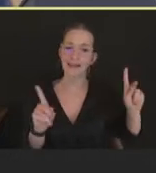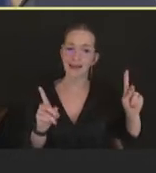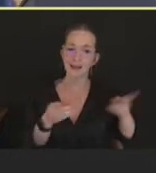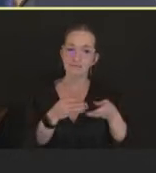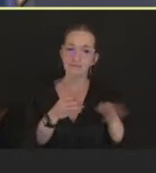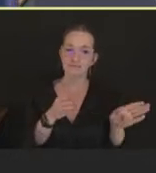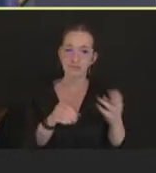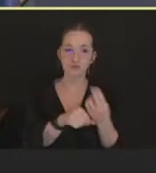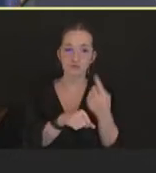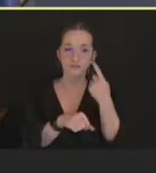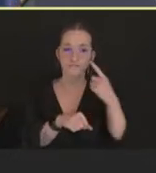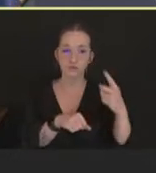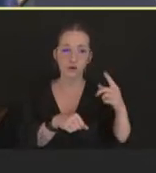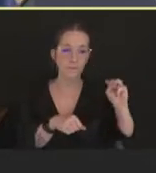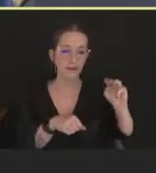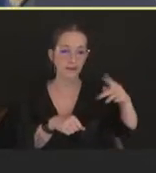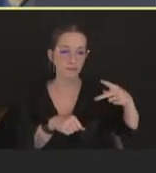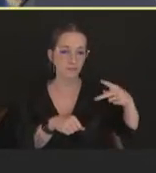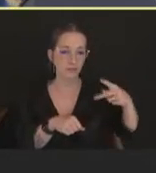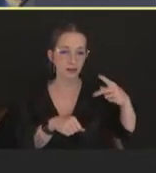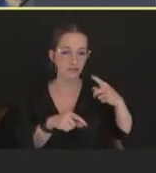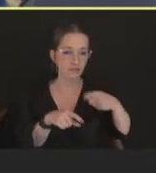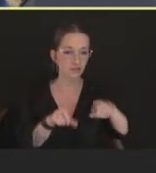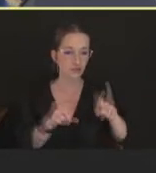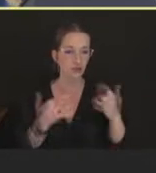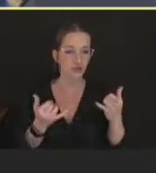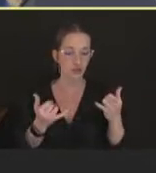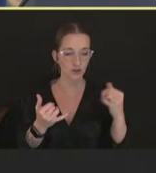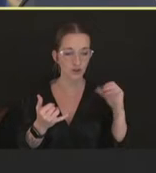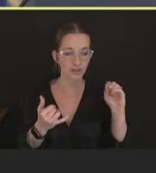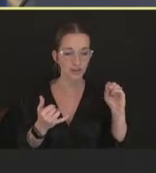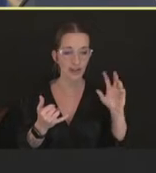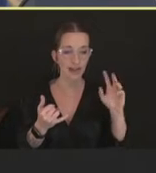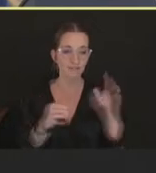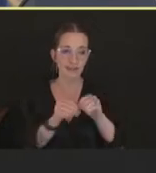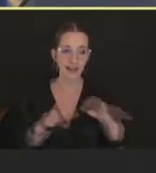JYNNEOS's license is a two dose vaccine administered 28 days apart,